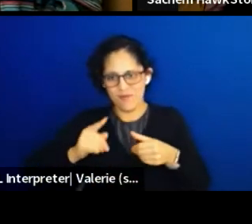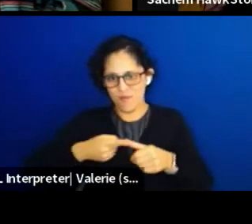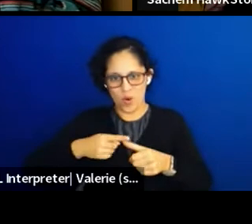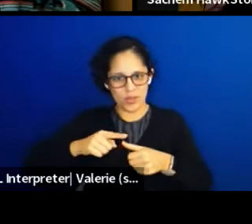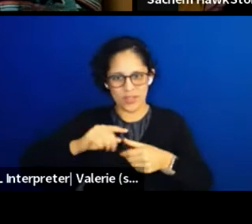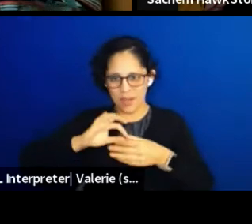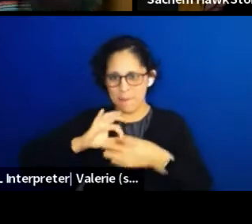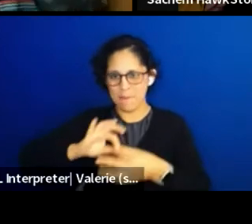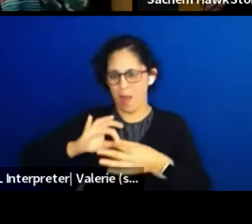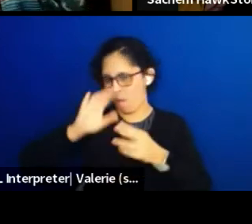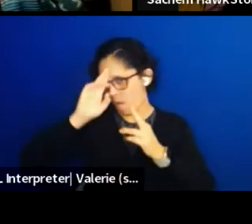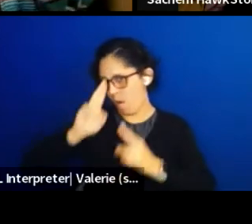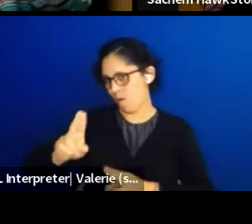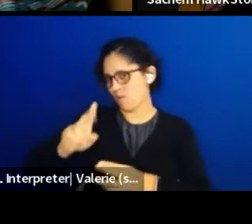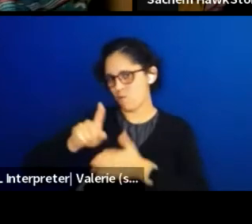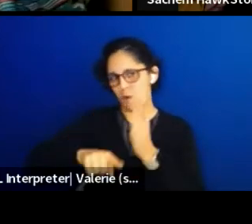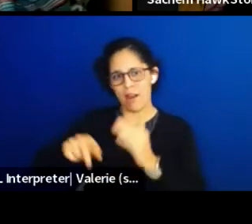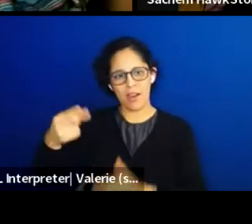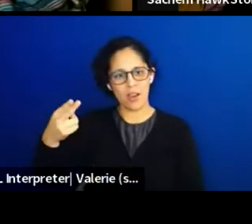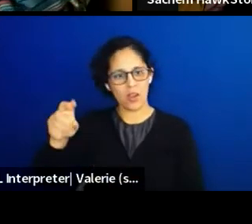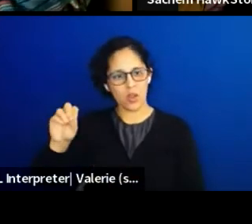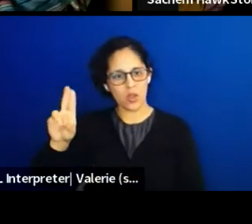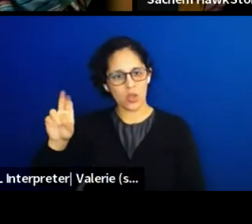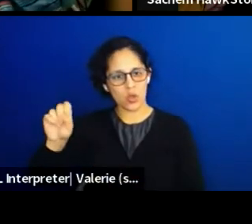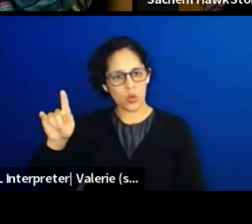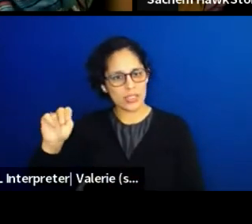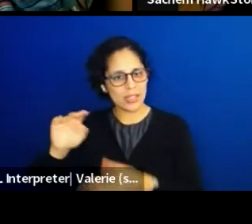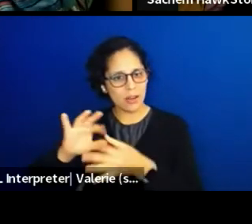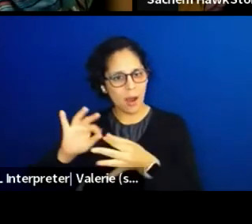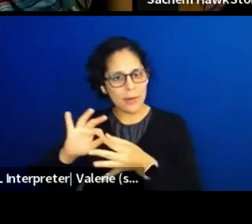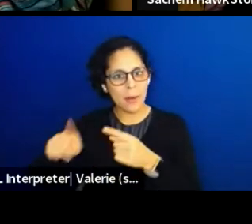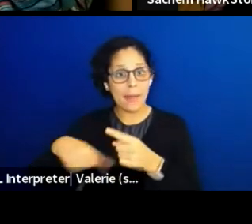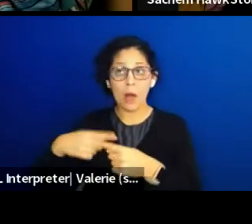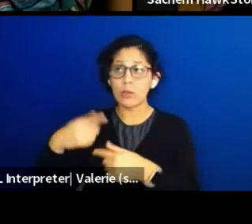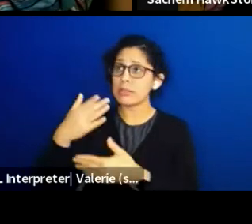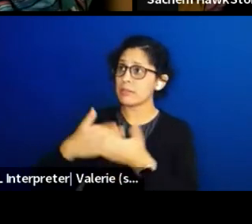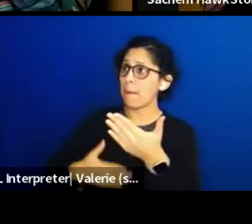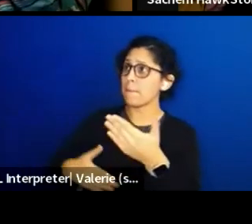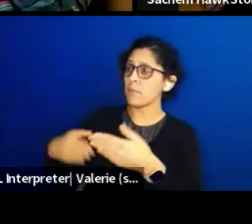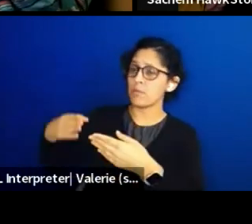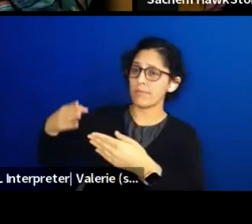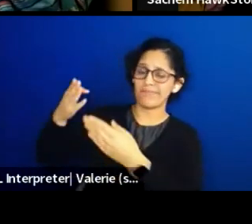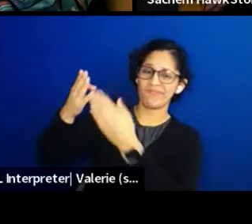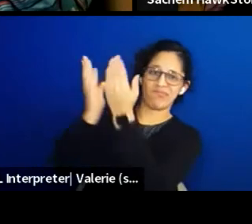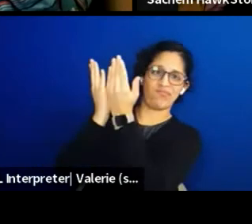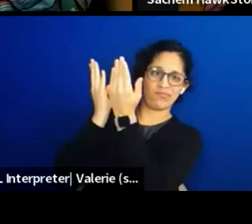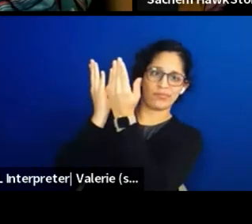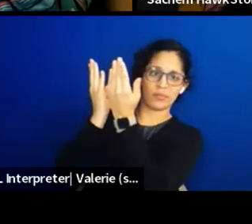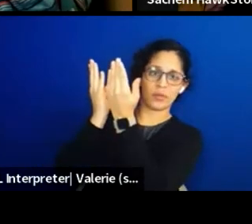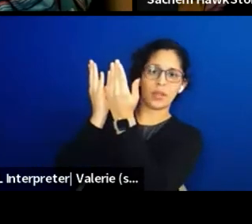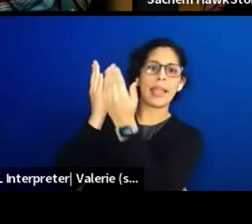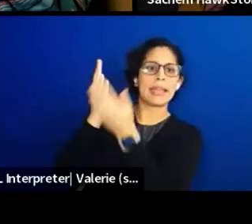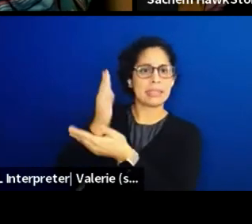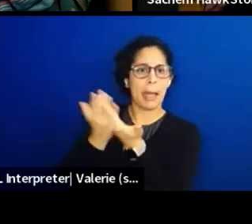honoring what Houston said about some of it is a wall and some of it is a bridge. So please only share the bridge,